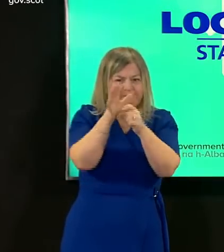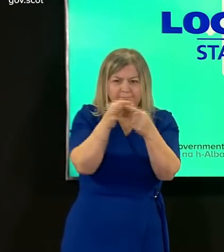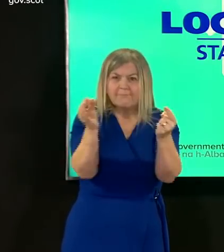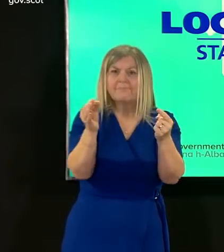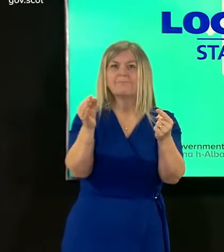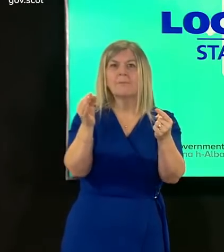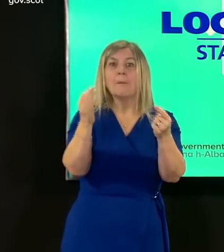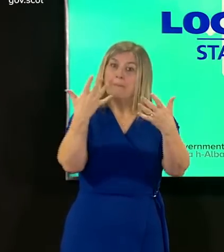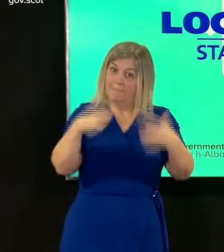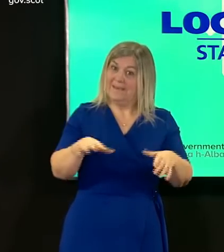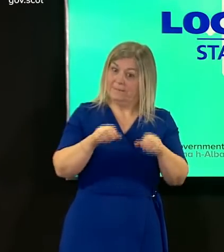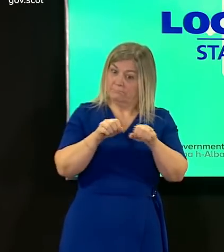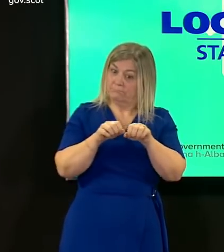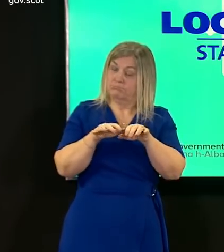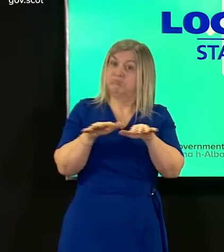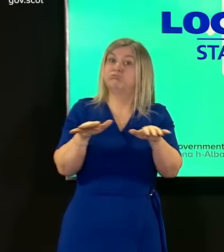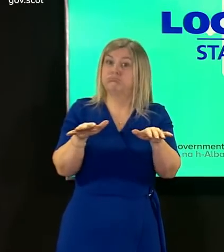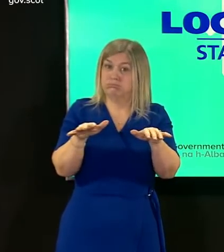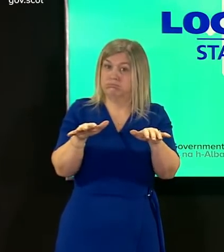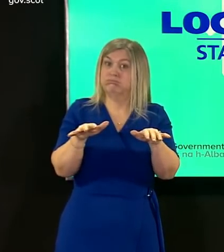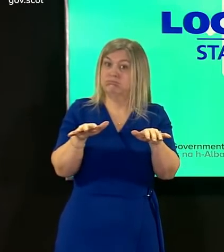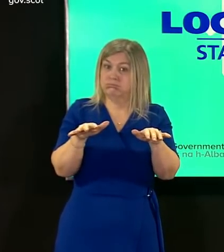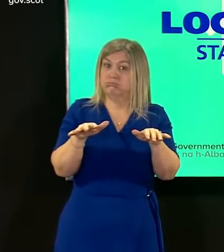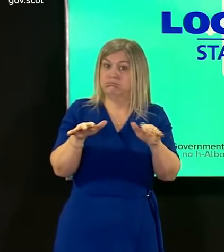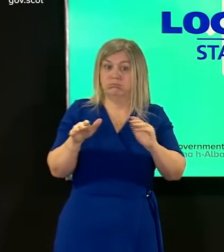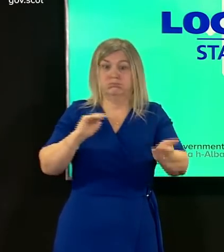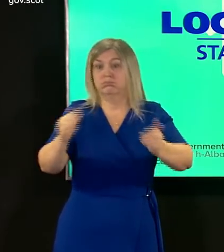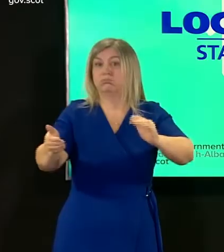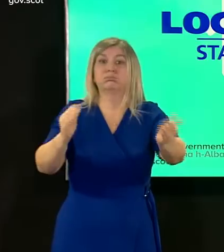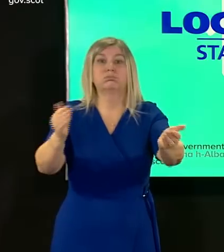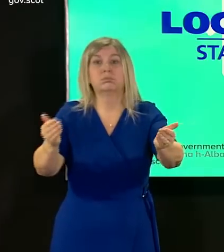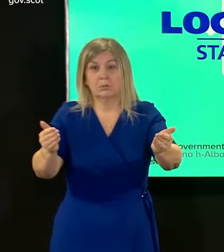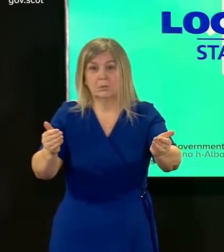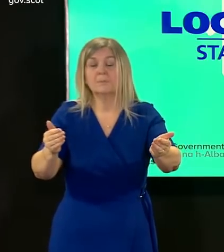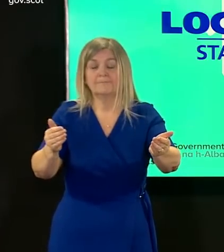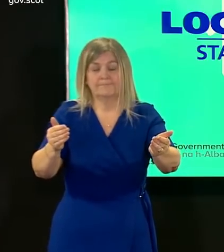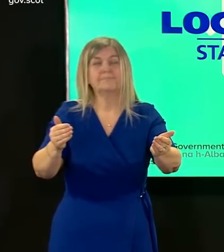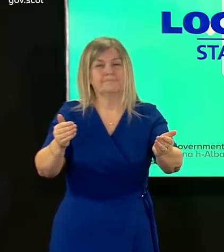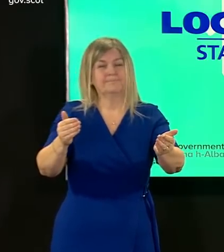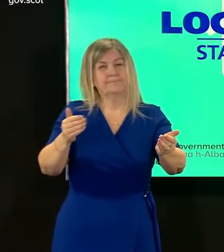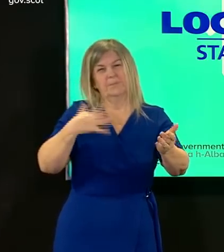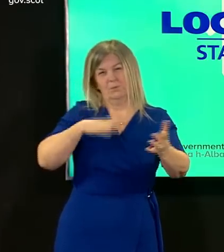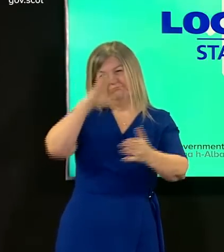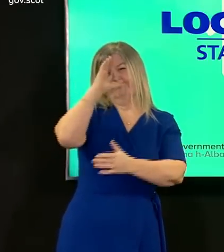transmitted within scotland and to identify and break any possible chains of transmission